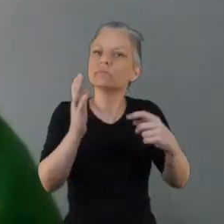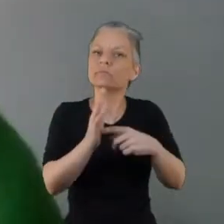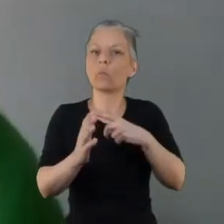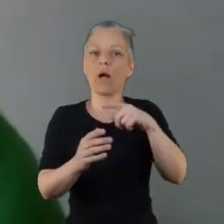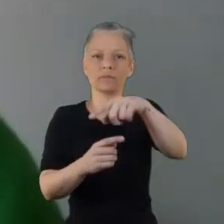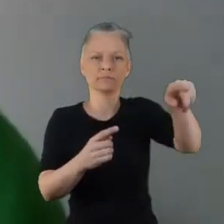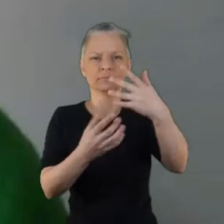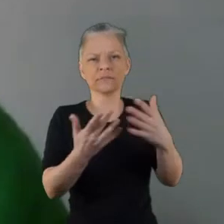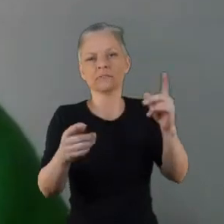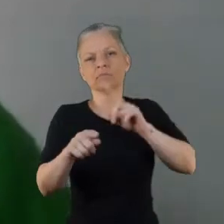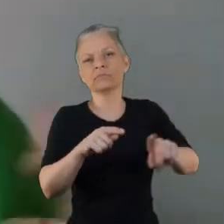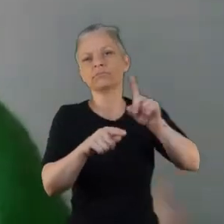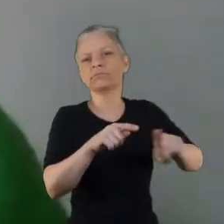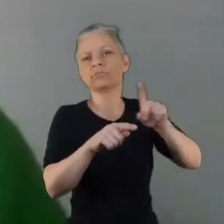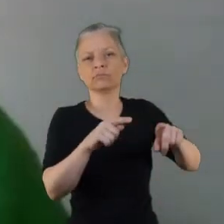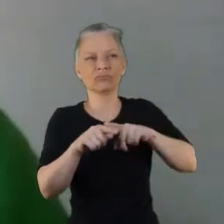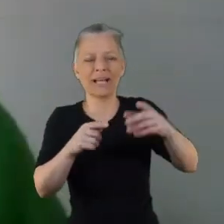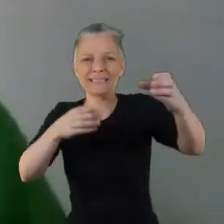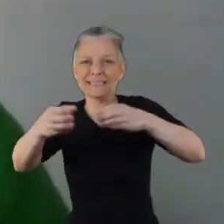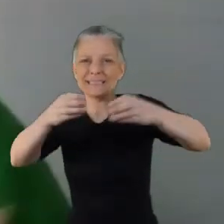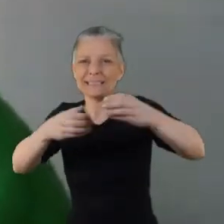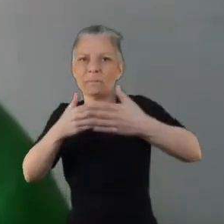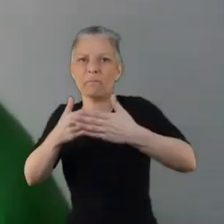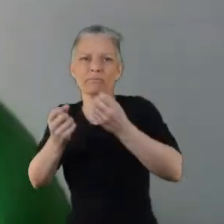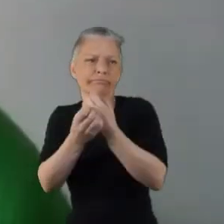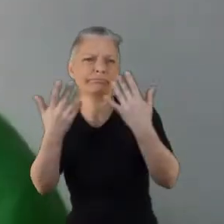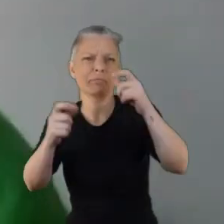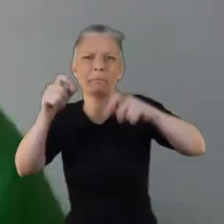At the core design stage as well we've done it in person and we've done it online.